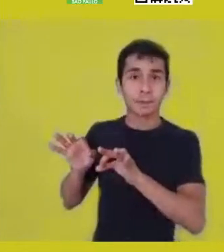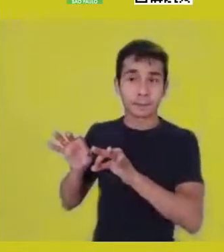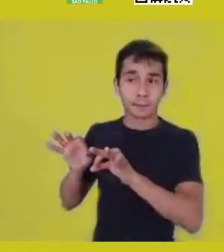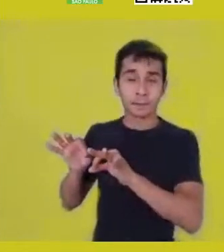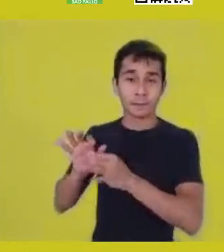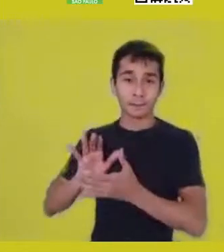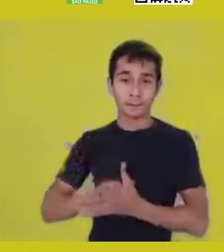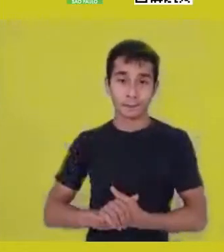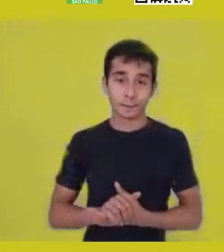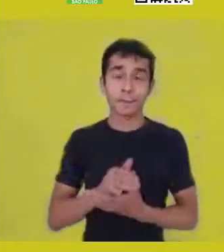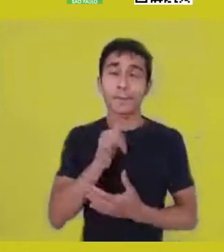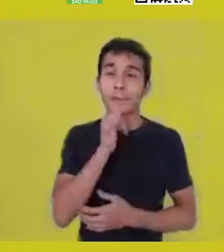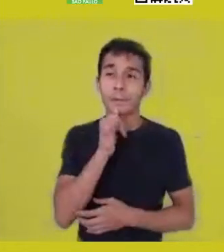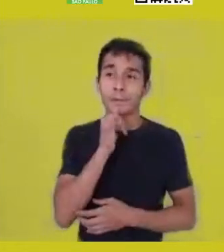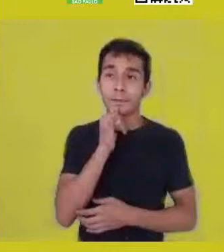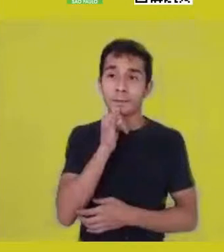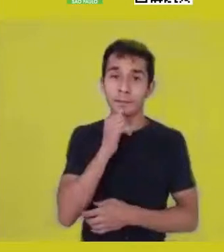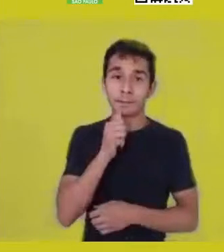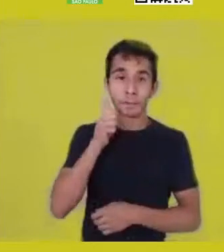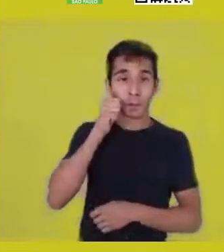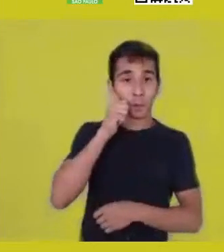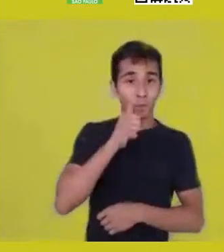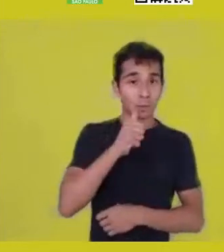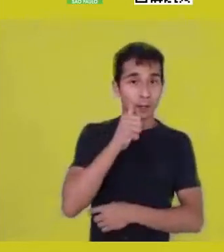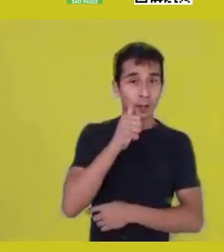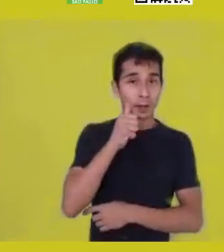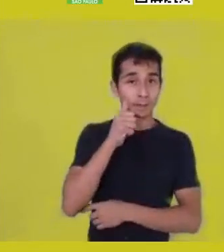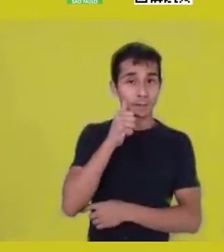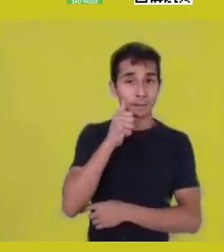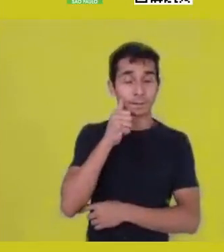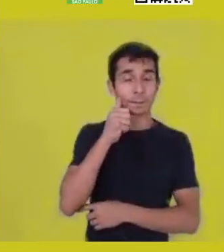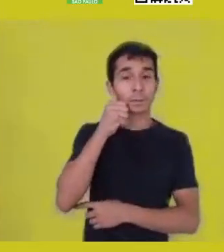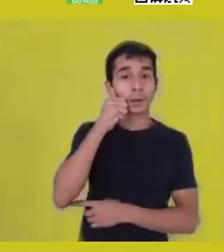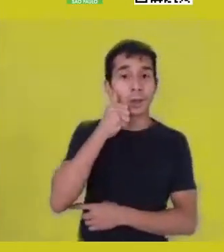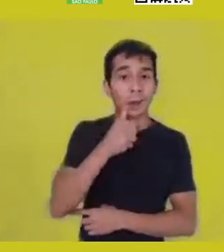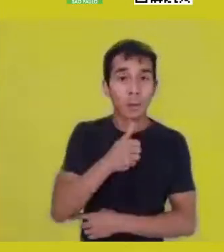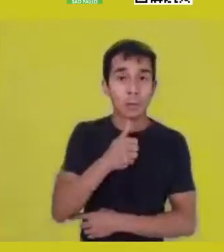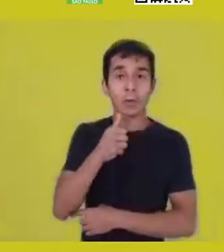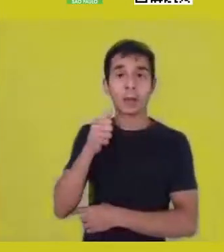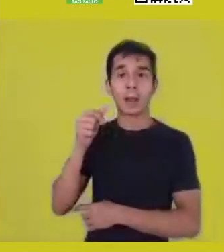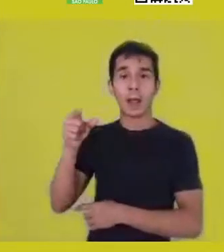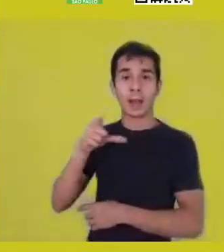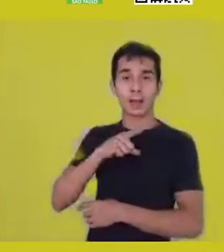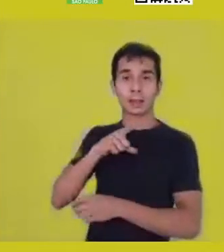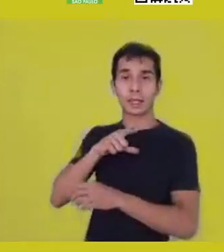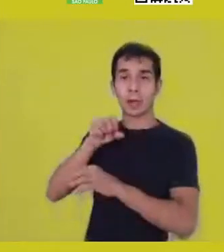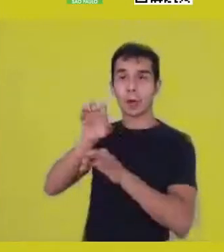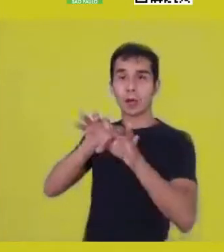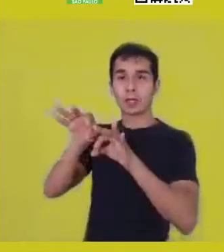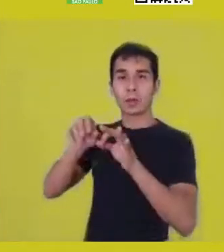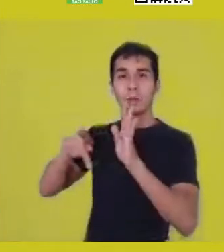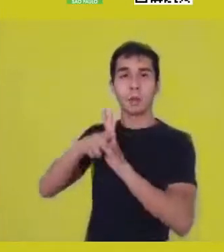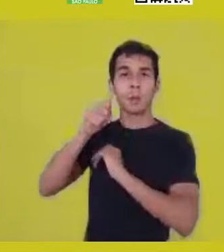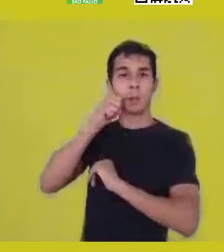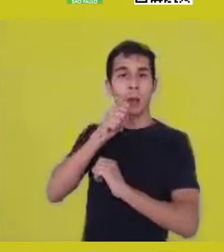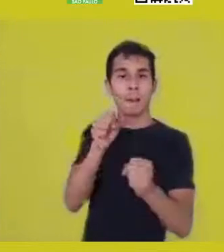The woman herself, in this matriarchal system which builds this whole field,